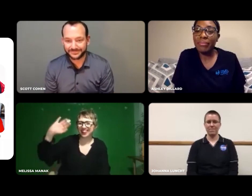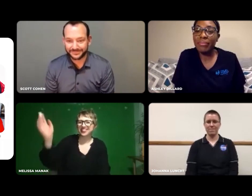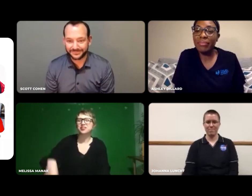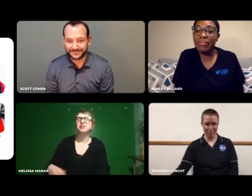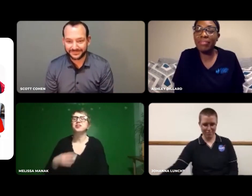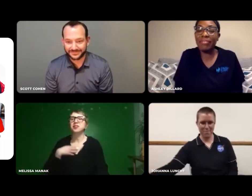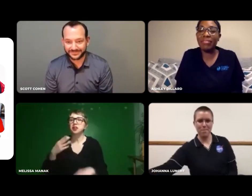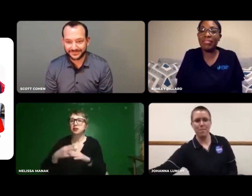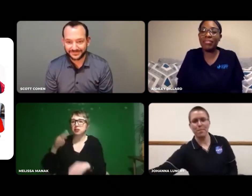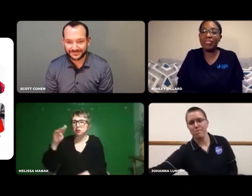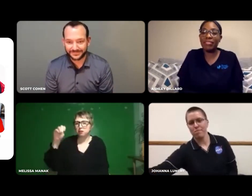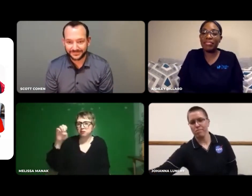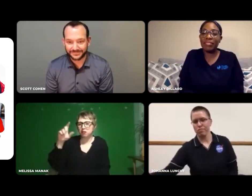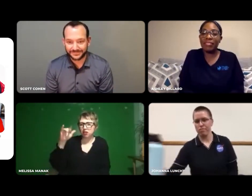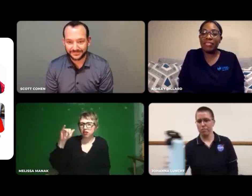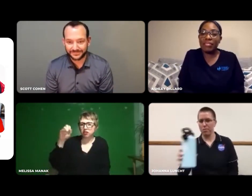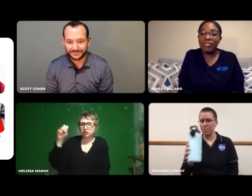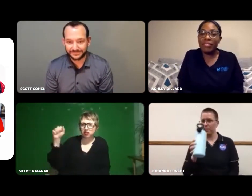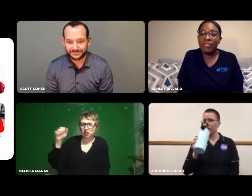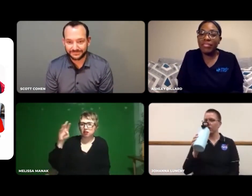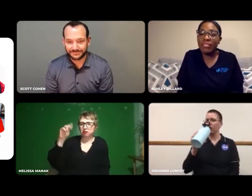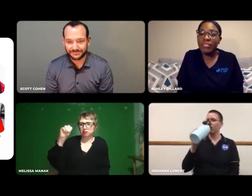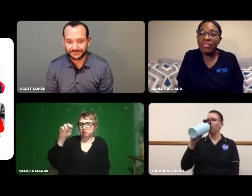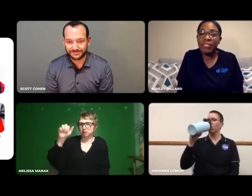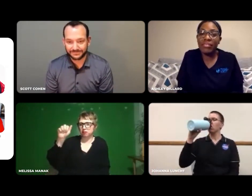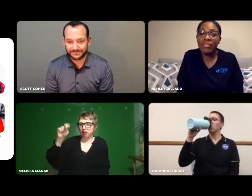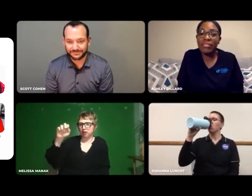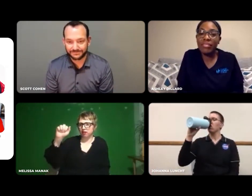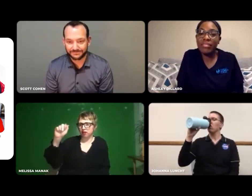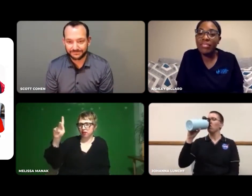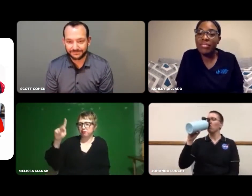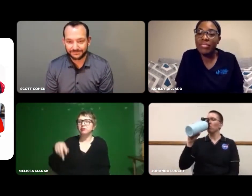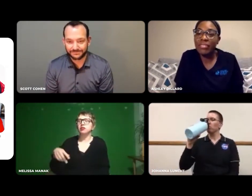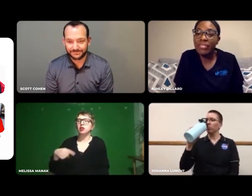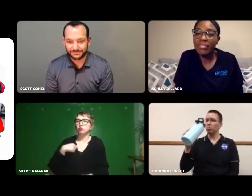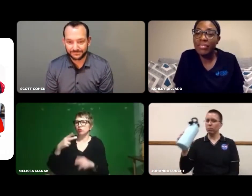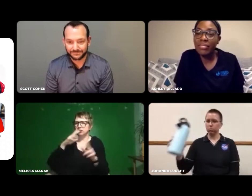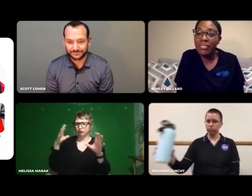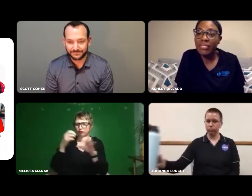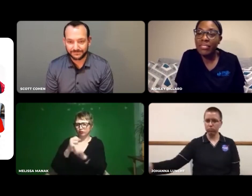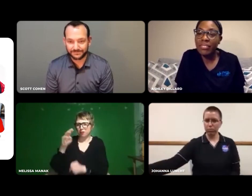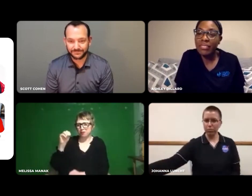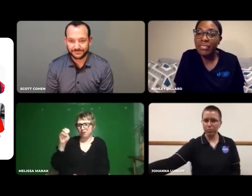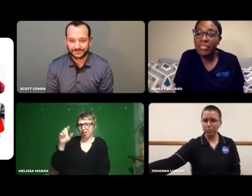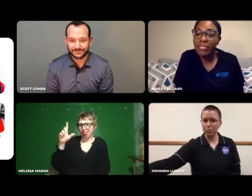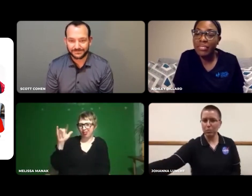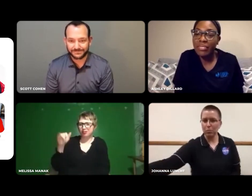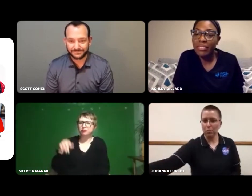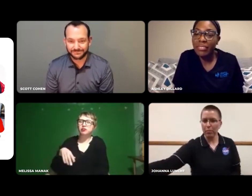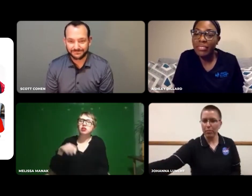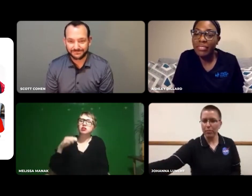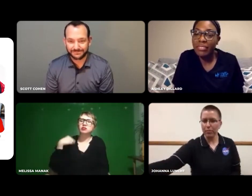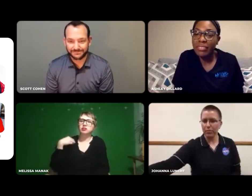Hello. My name is Melissa Manak. I go by Melly, for short.